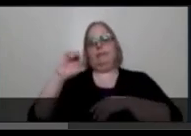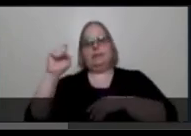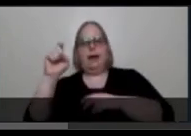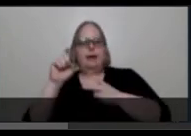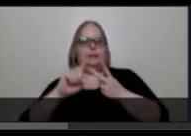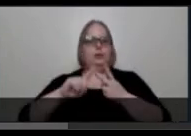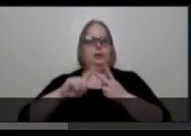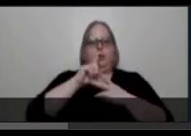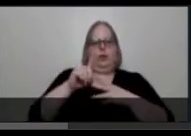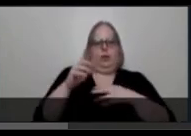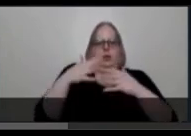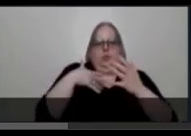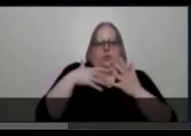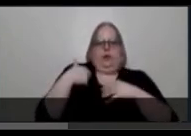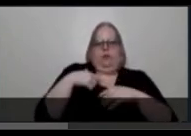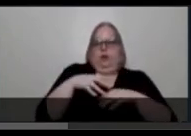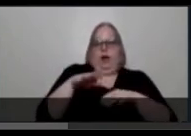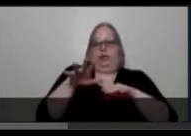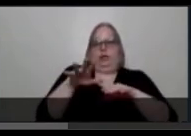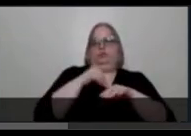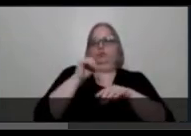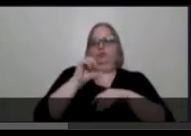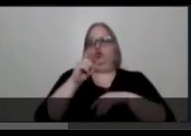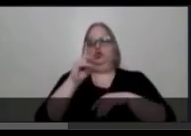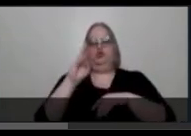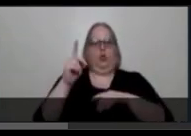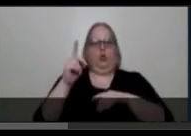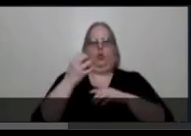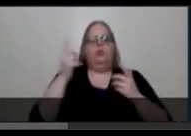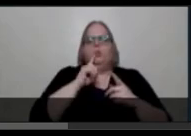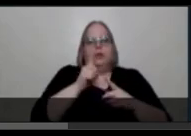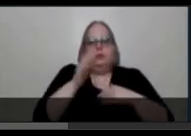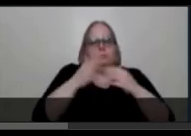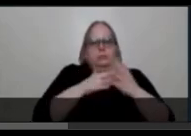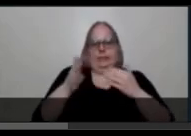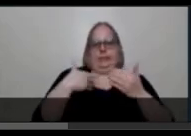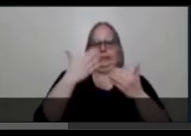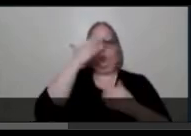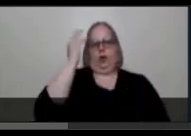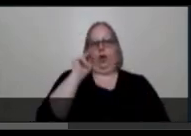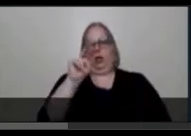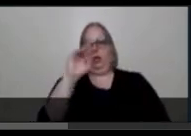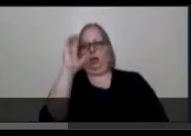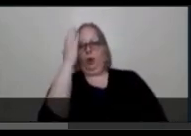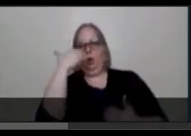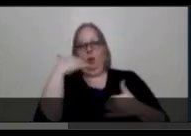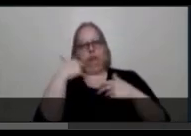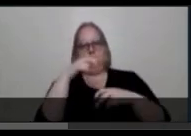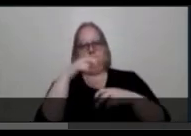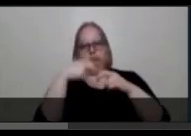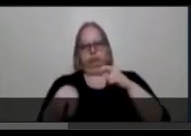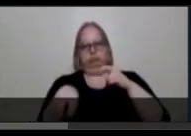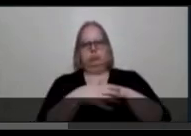it is I stroke, easier because looking into mirrors was such a task. To be born like you,